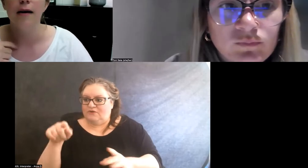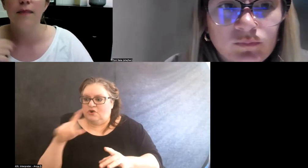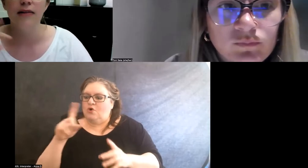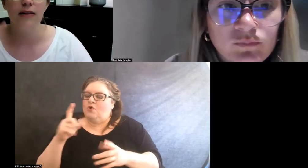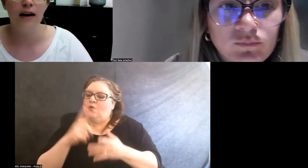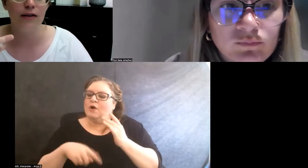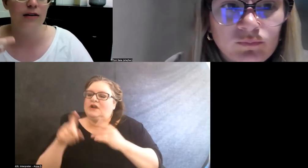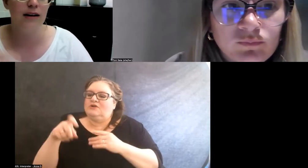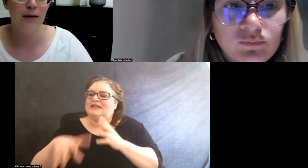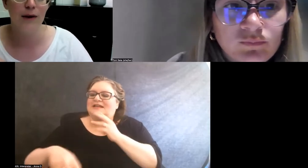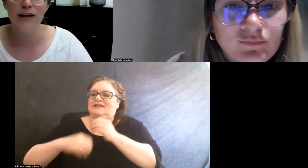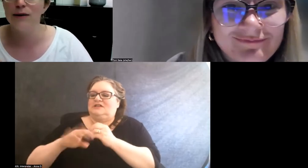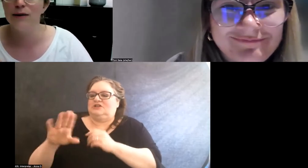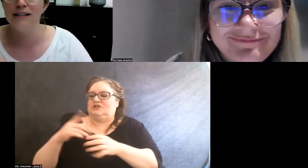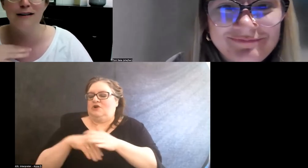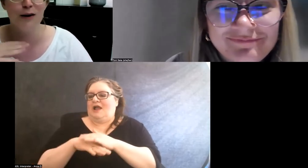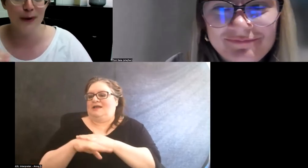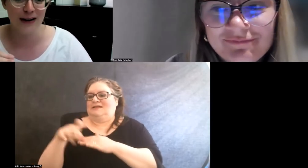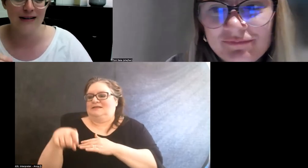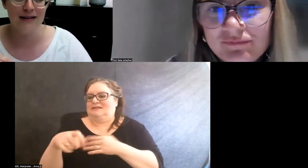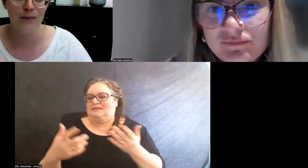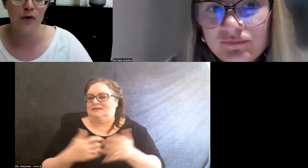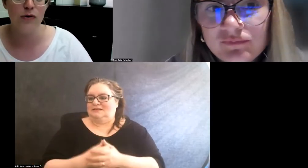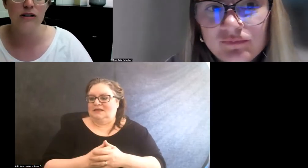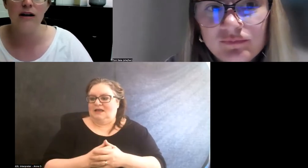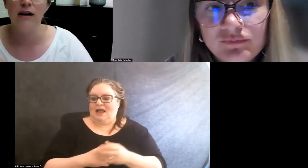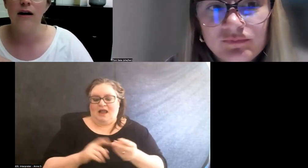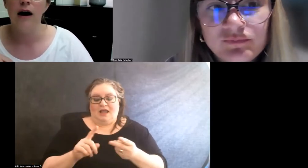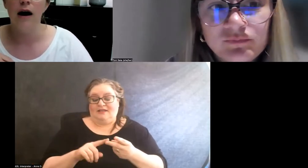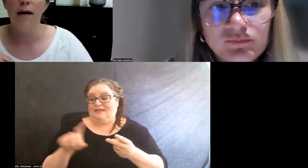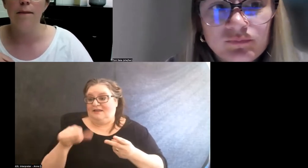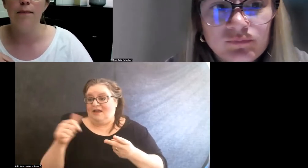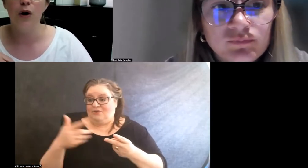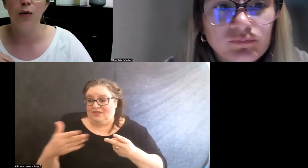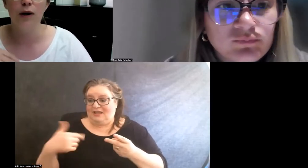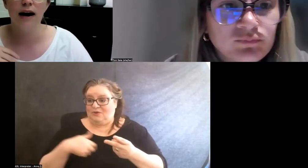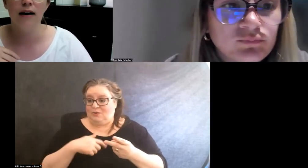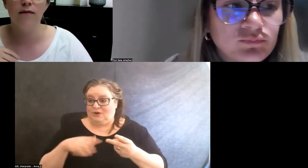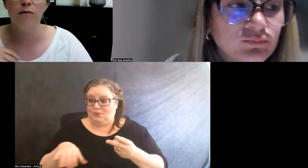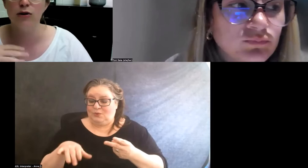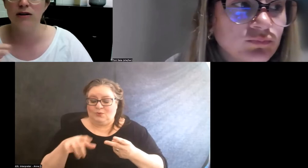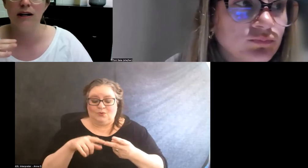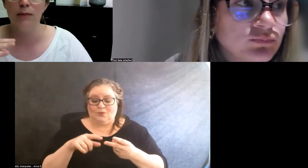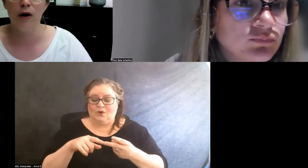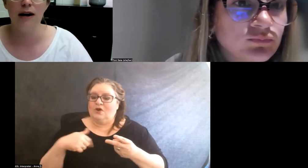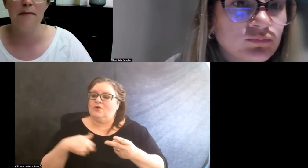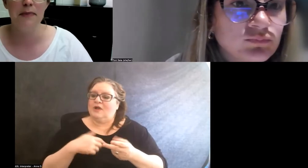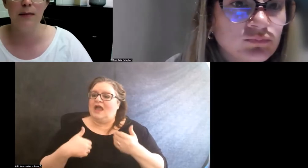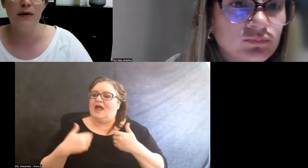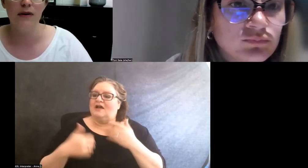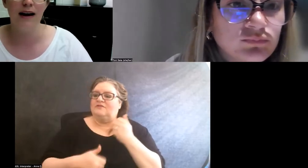And then the other thing that we do is super nuts and bolt, but we have mostly part-time people.